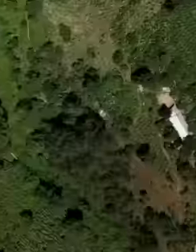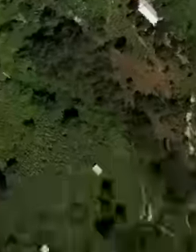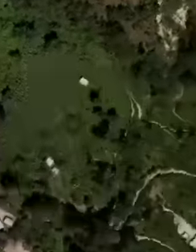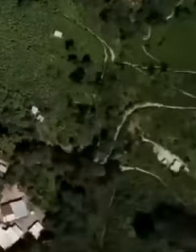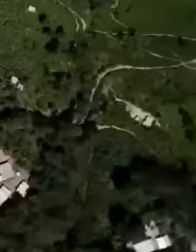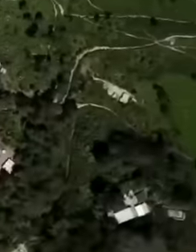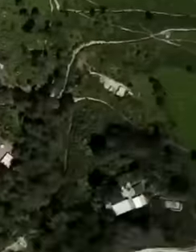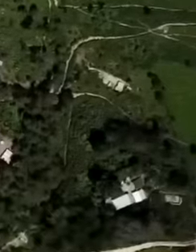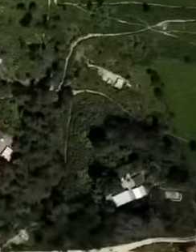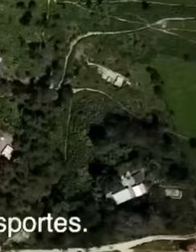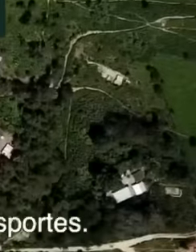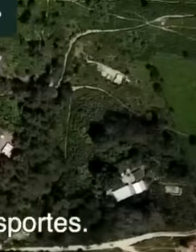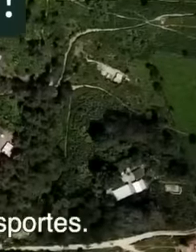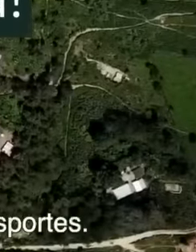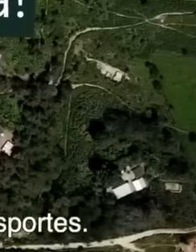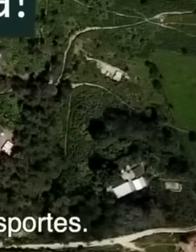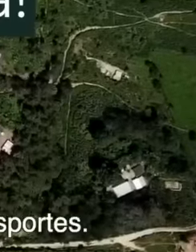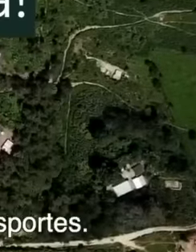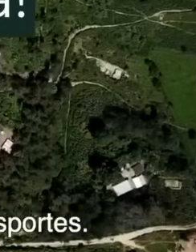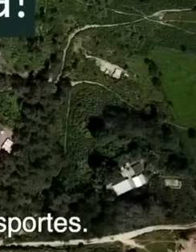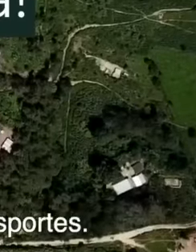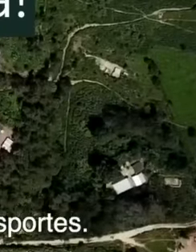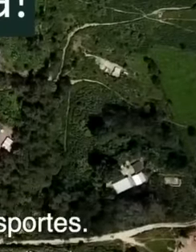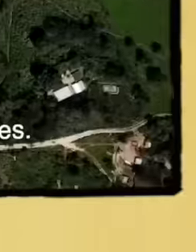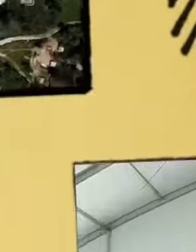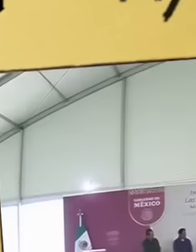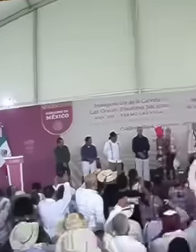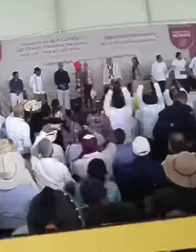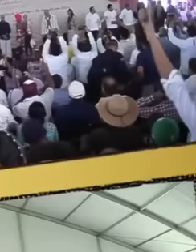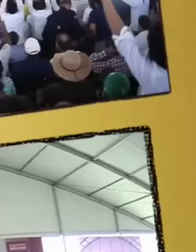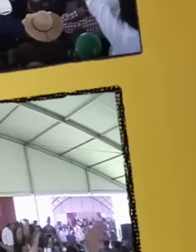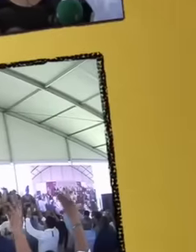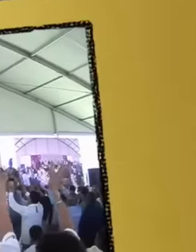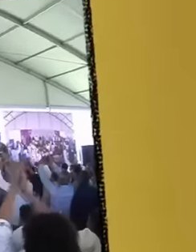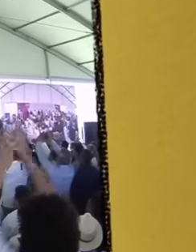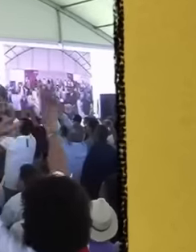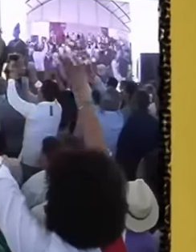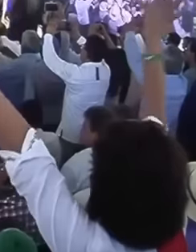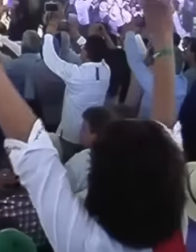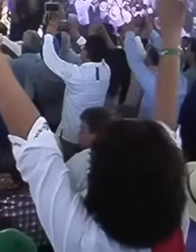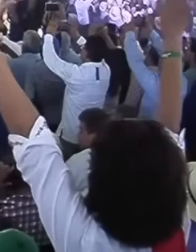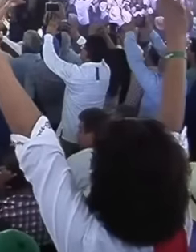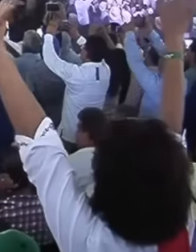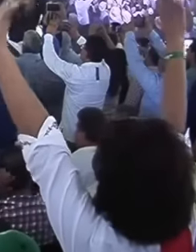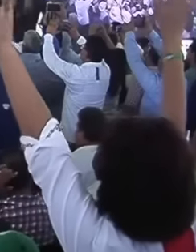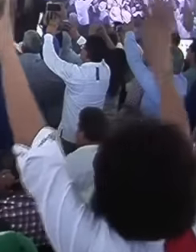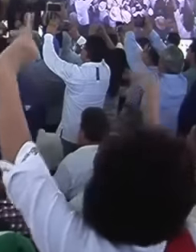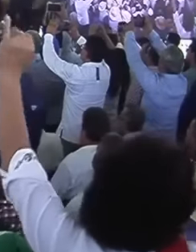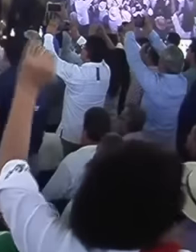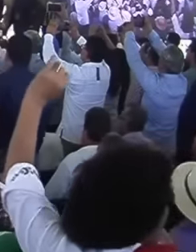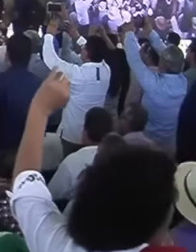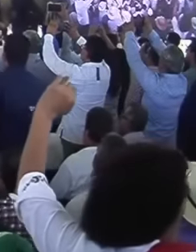Mission accomplished Secretariat of Infrastructure Communications and Transportation Very good afternoon